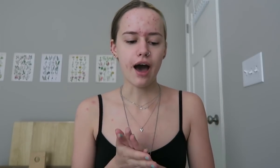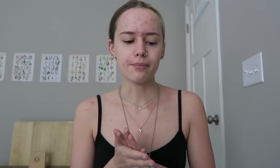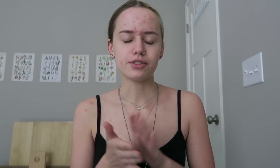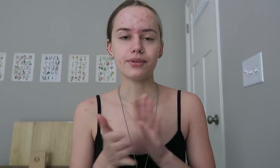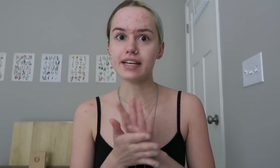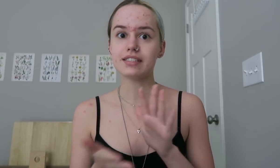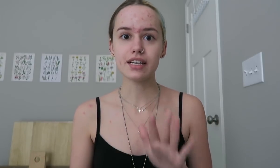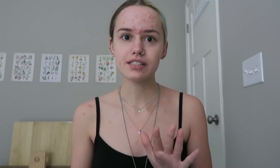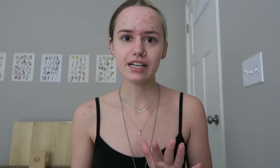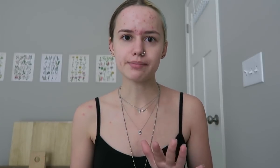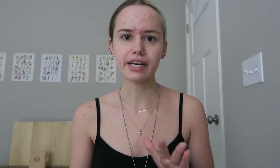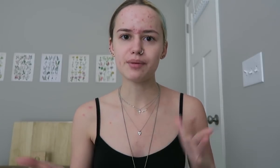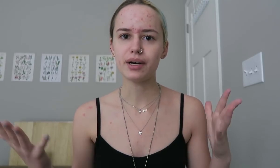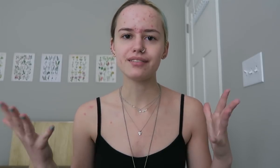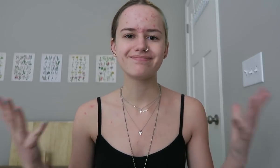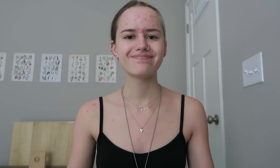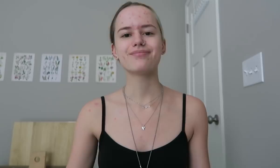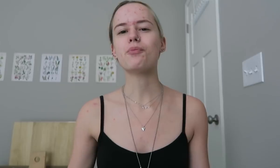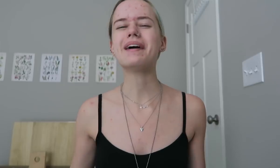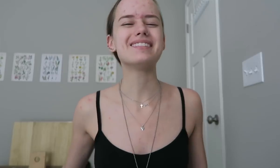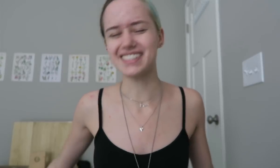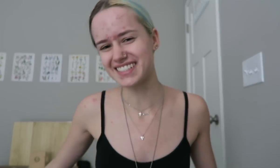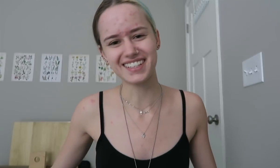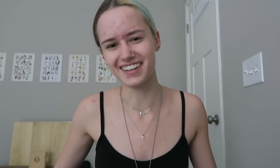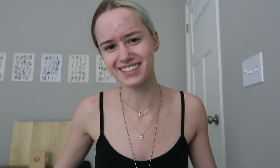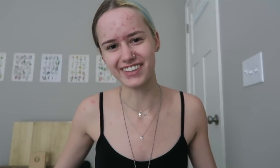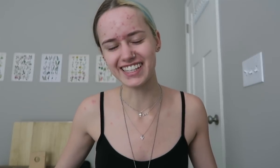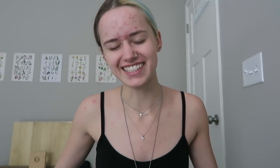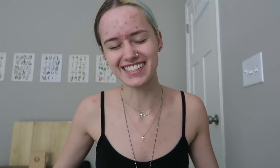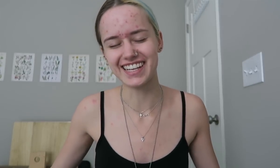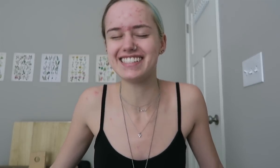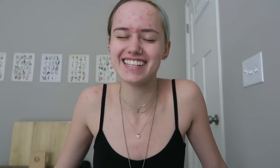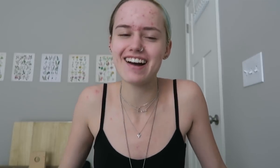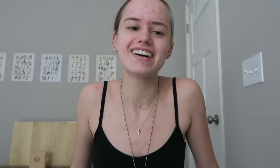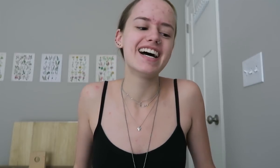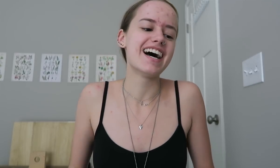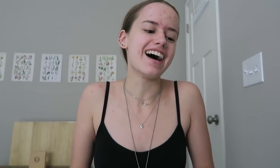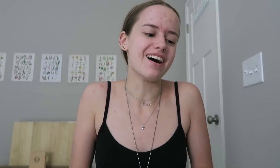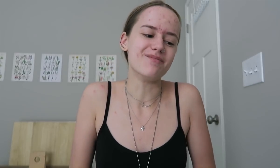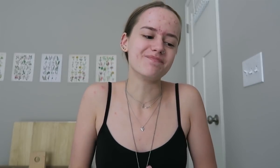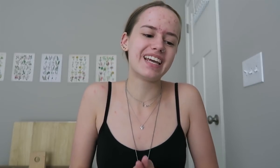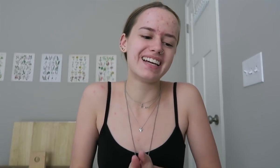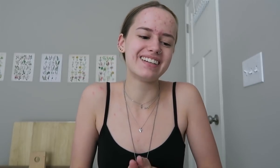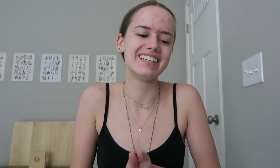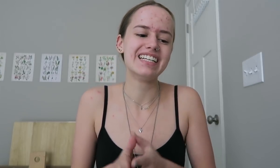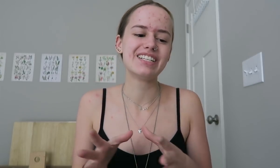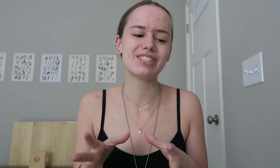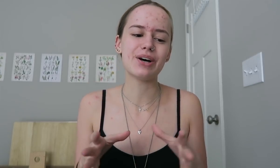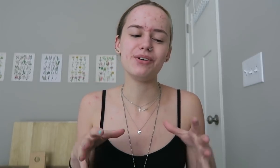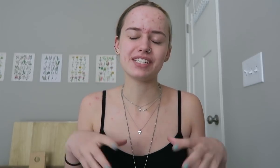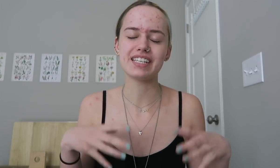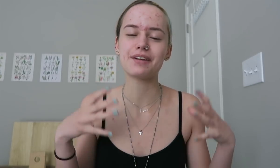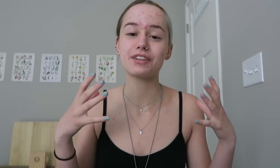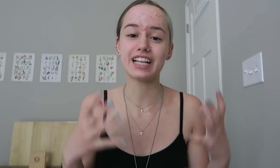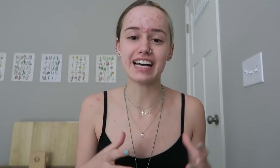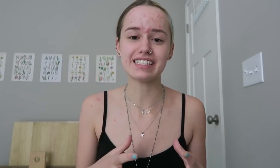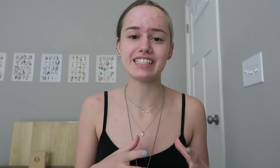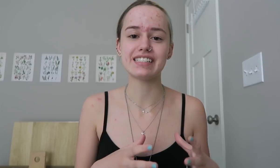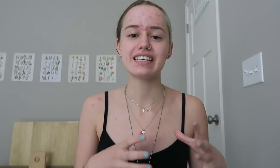Um, so yes it does cost money but what doesn't cost money these days, you know? Um, so you can sign up for the classes.